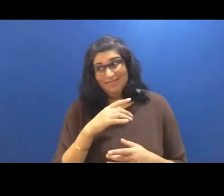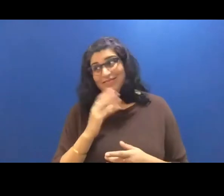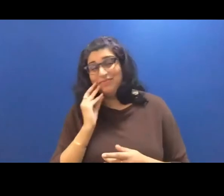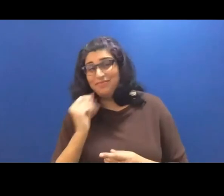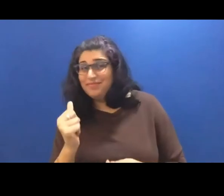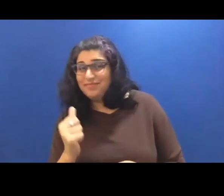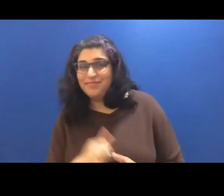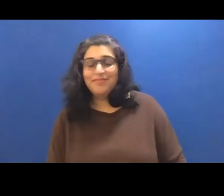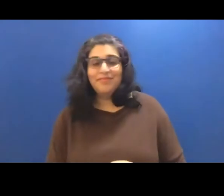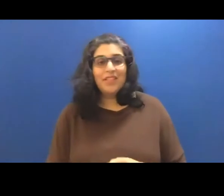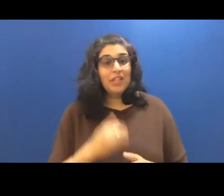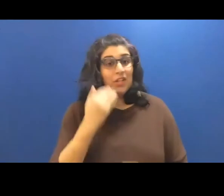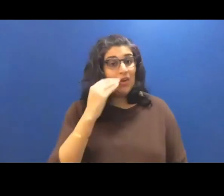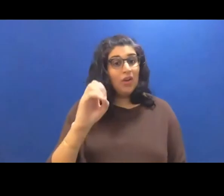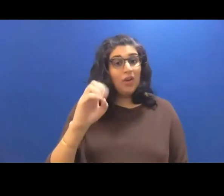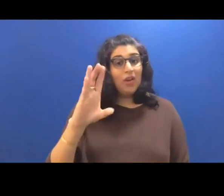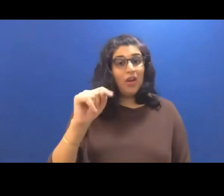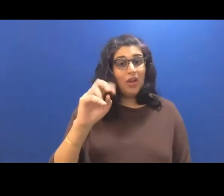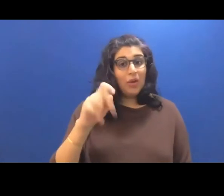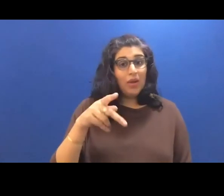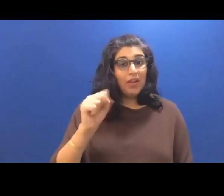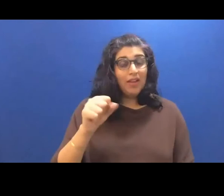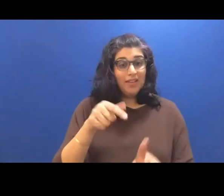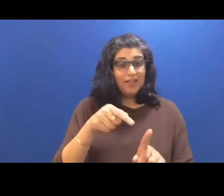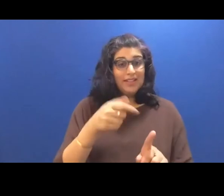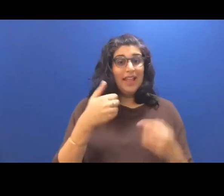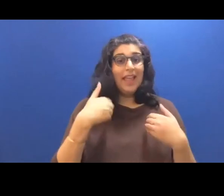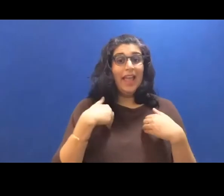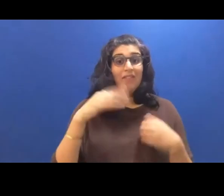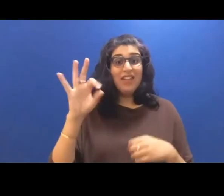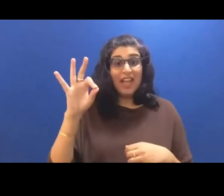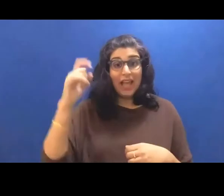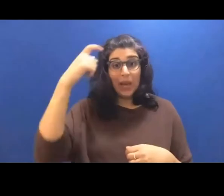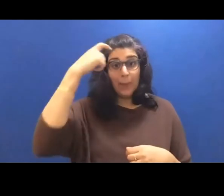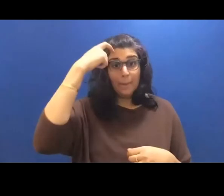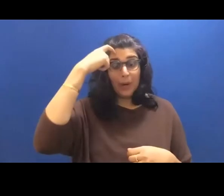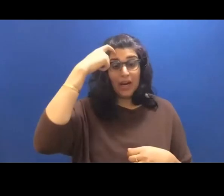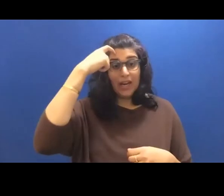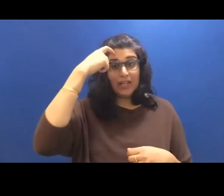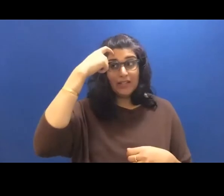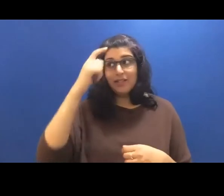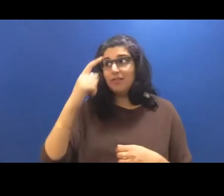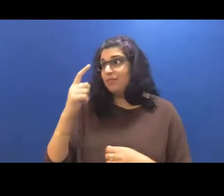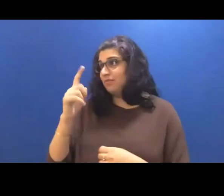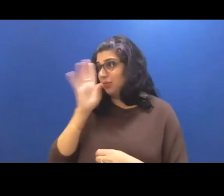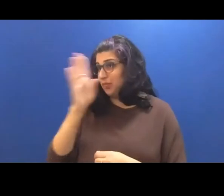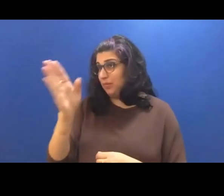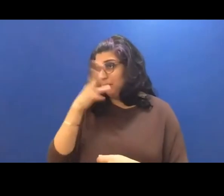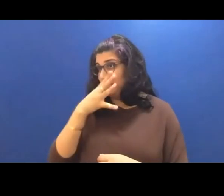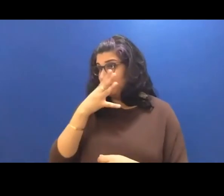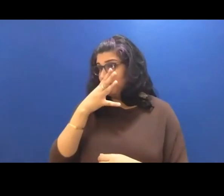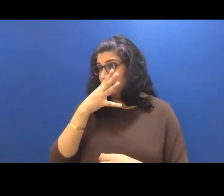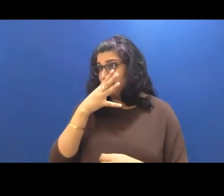know octopuses have nine brains? I said instead more to my mom. Sure I did. He said some of